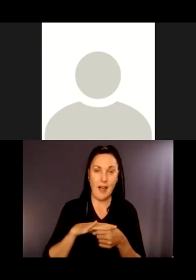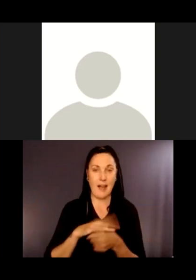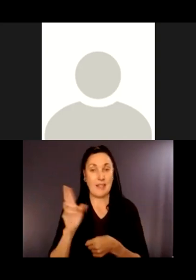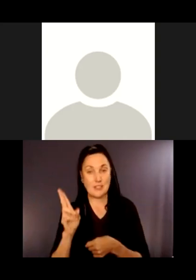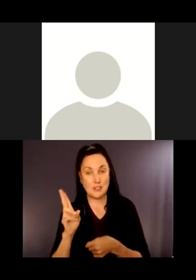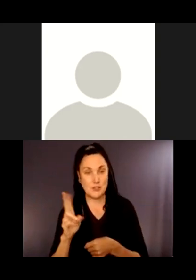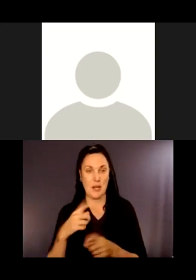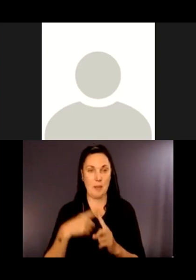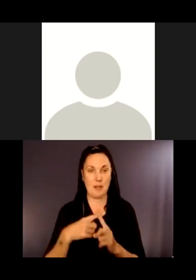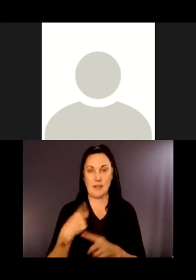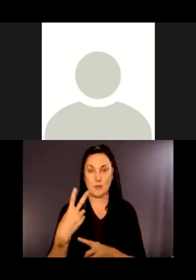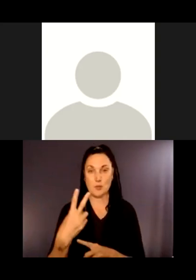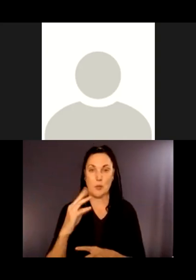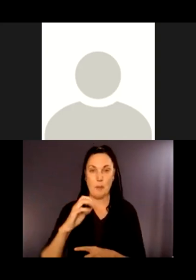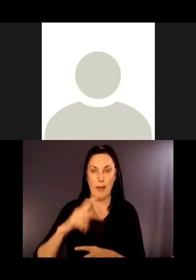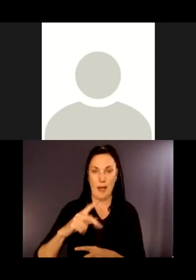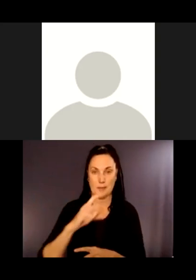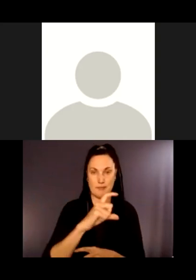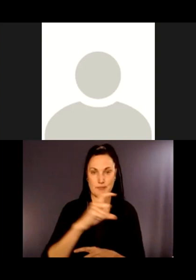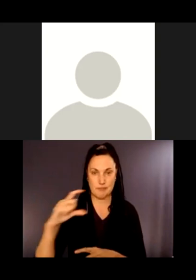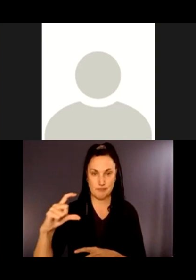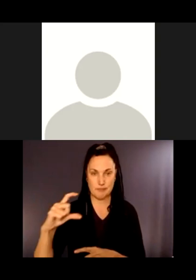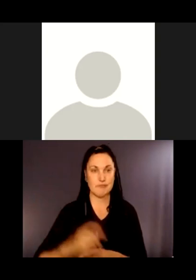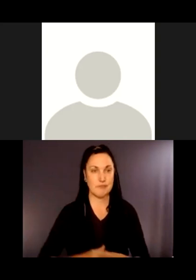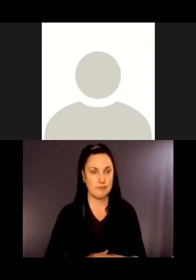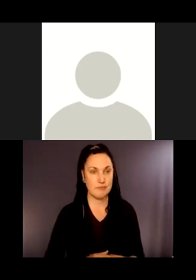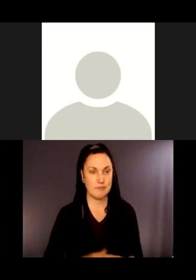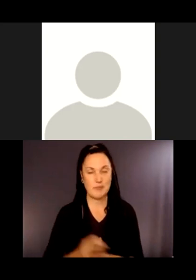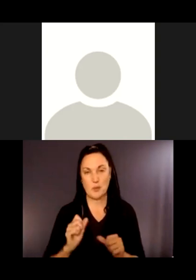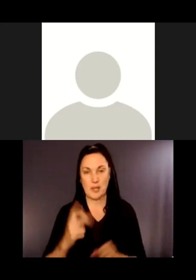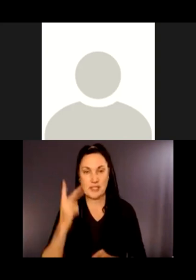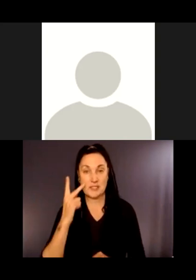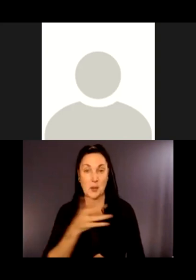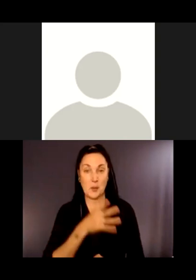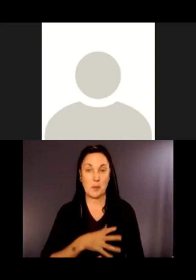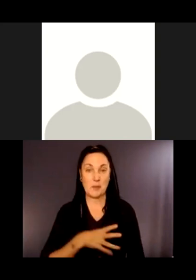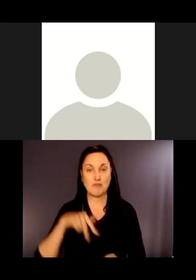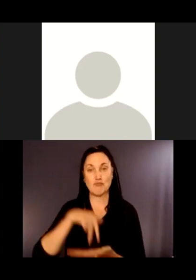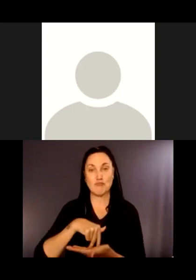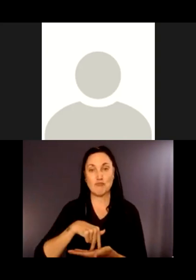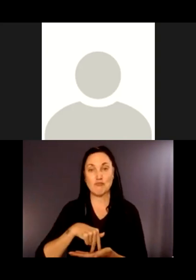In this picture, you can see there is a woman standing up who is reading the sign.